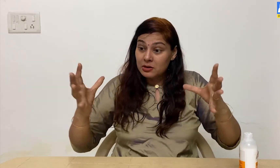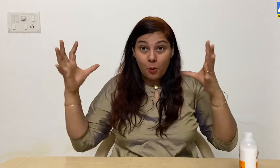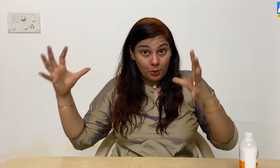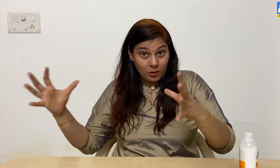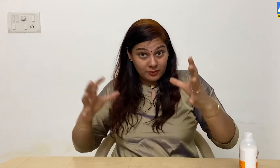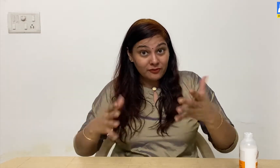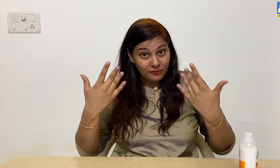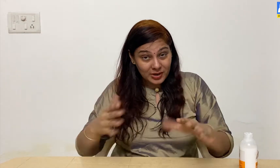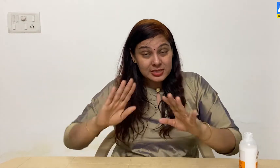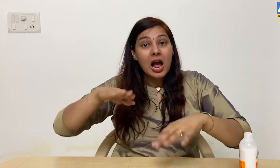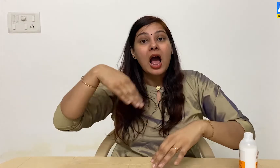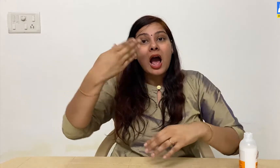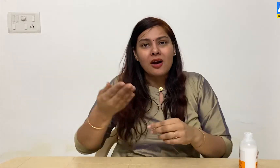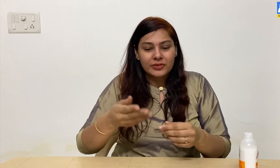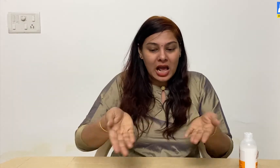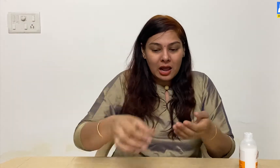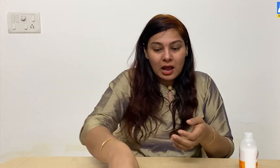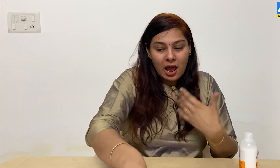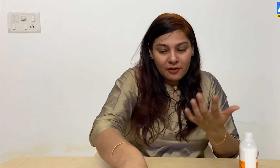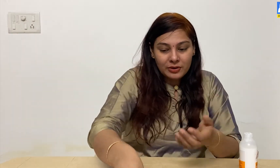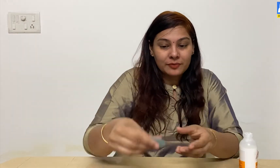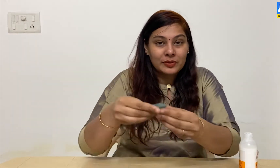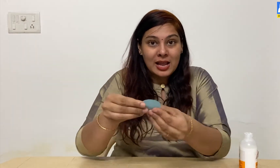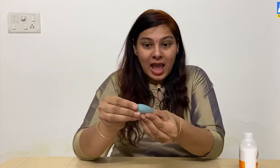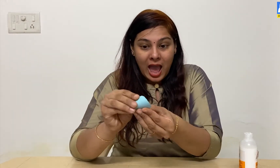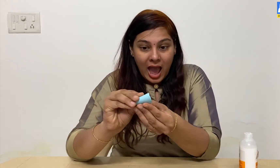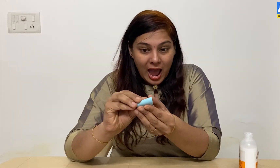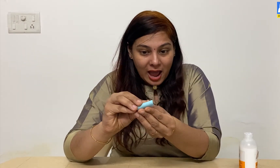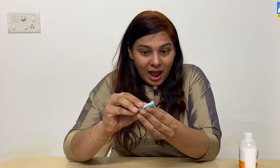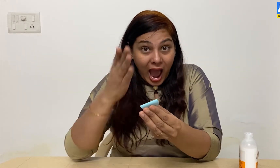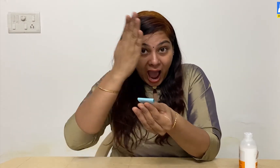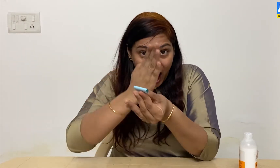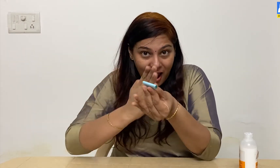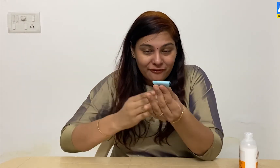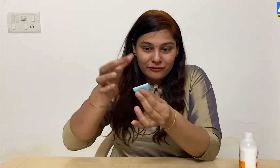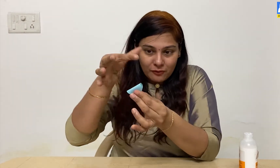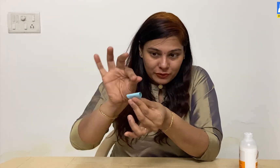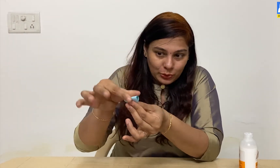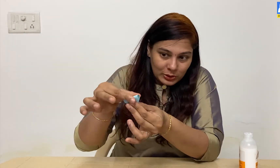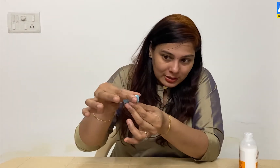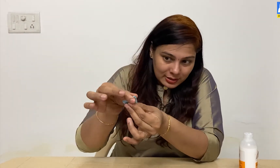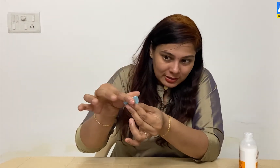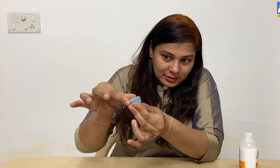After cutting this, fold each circle in half.